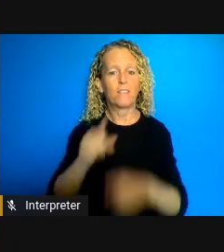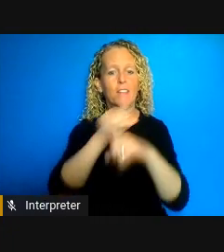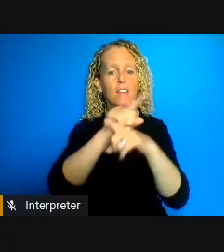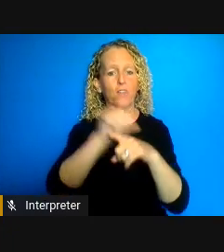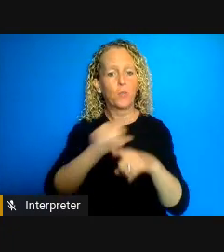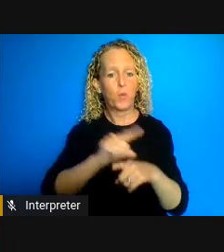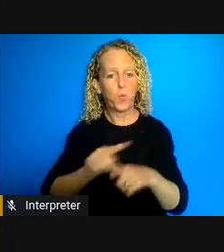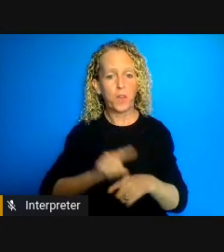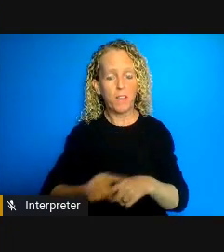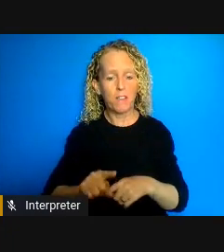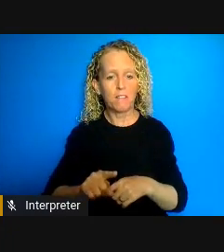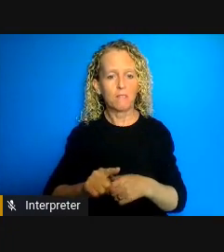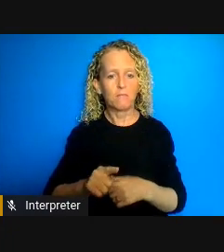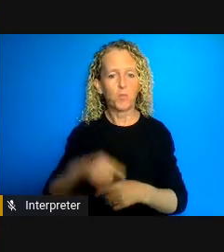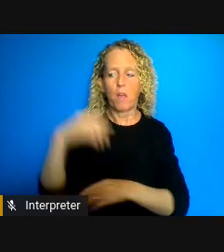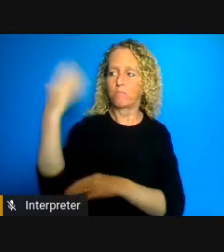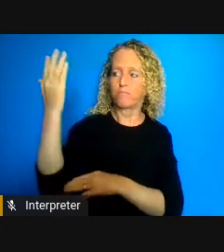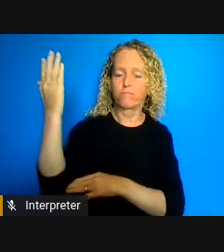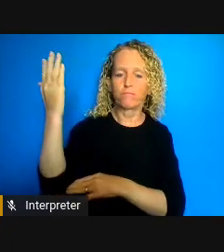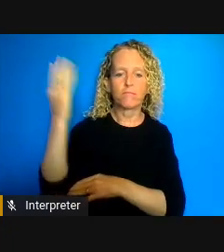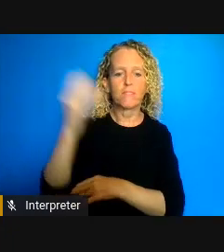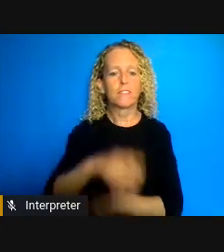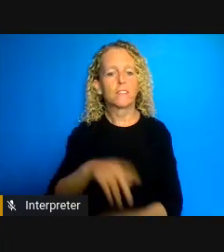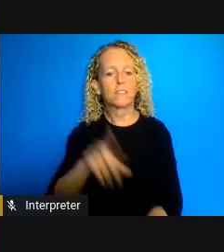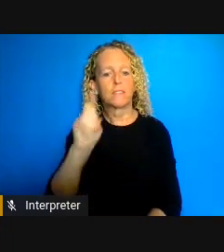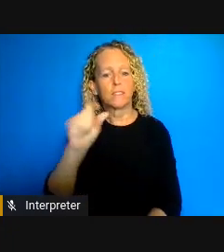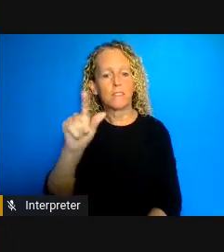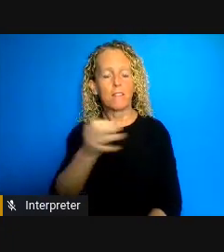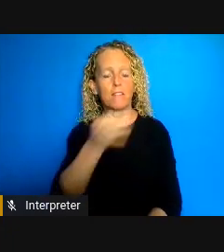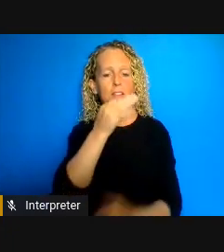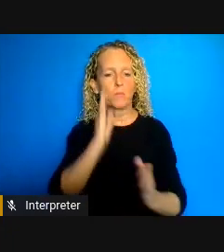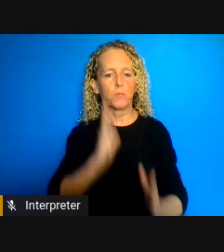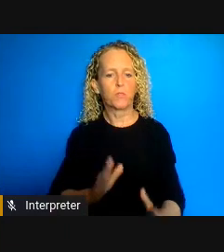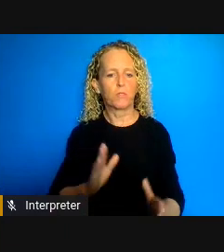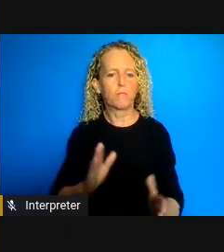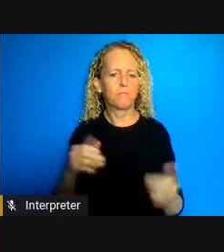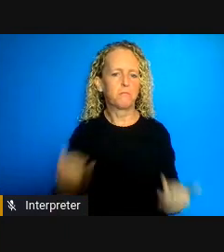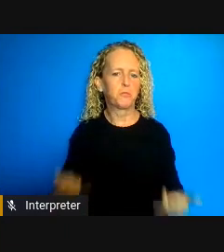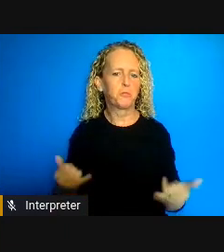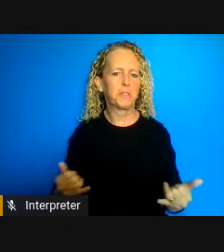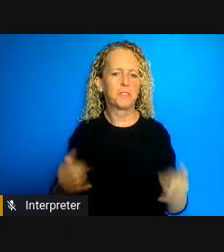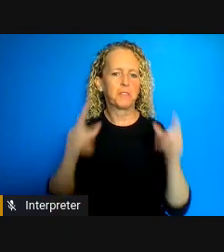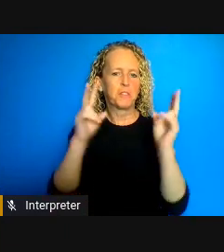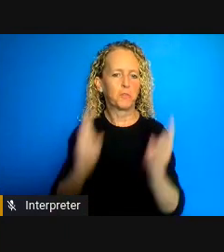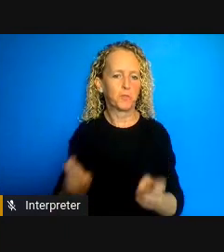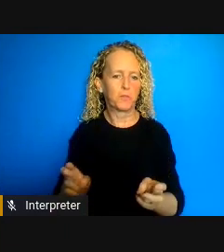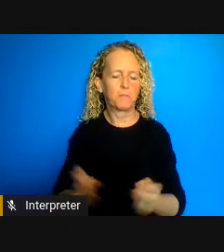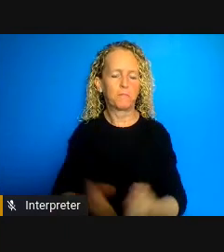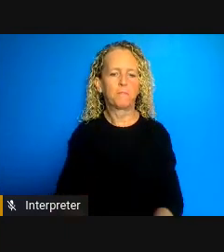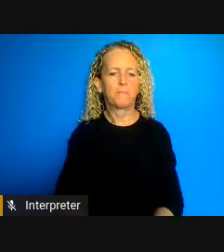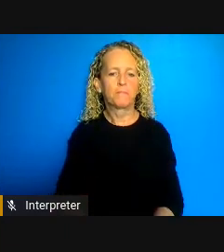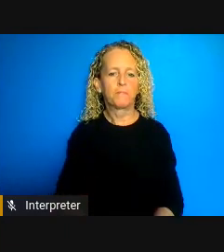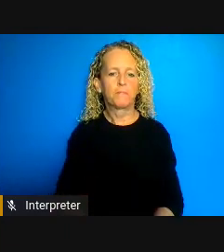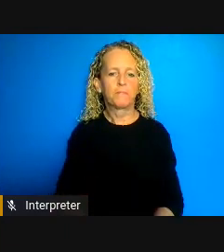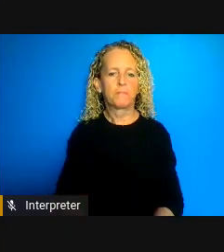Dalhousie experts on current issues. First like to begin by acknowledging that